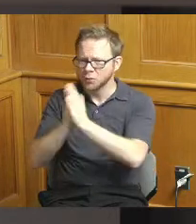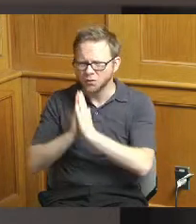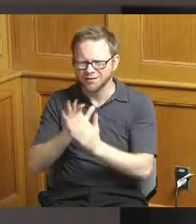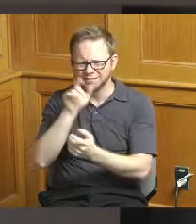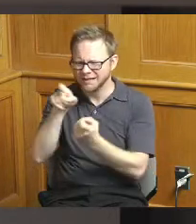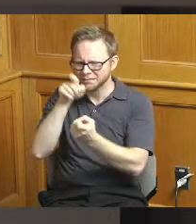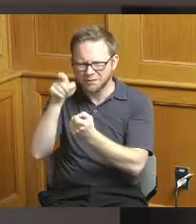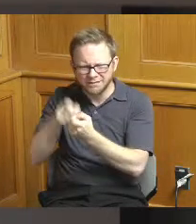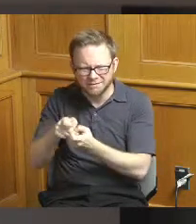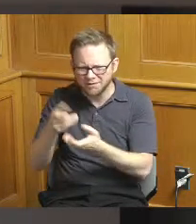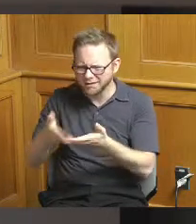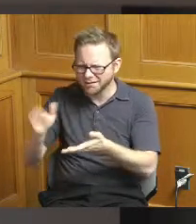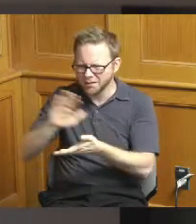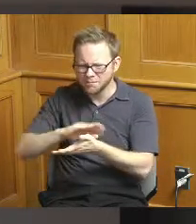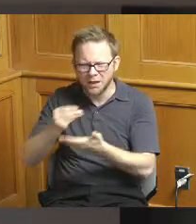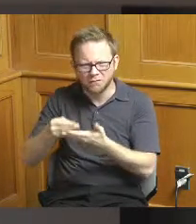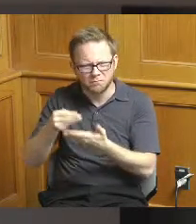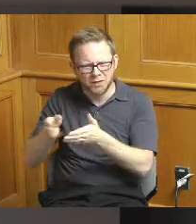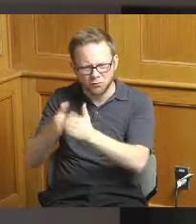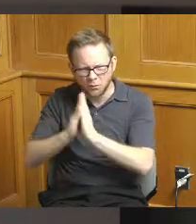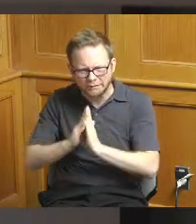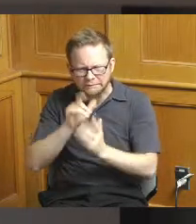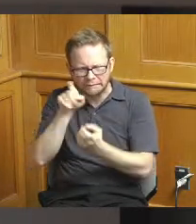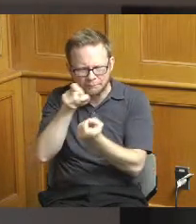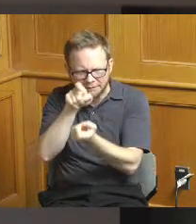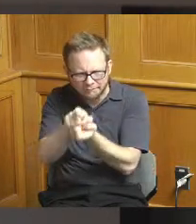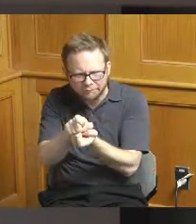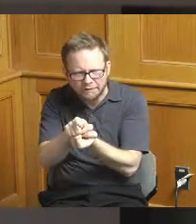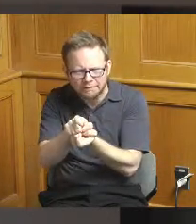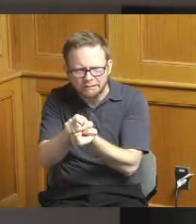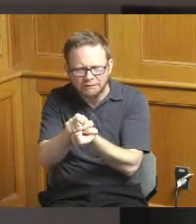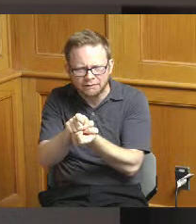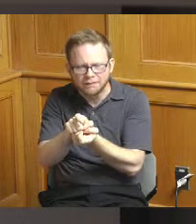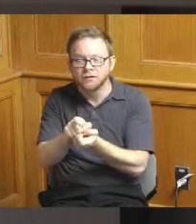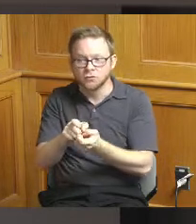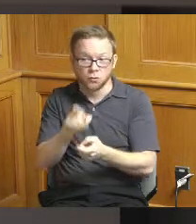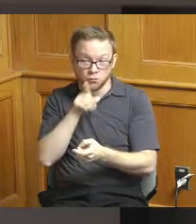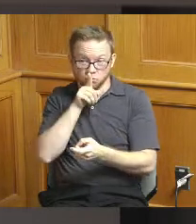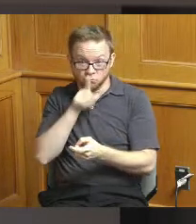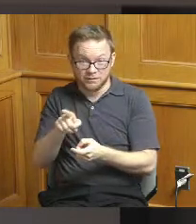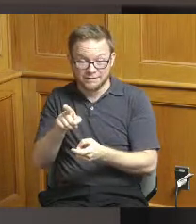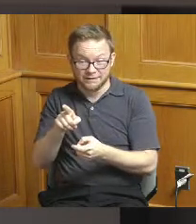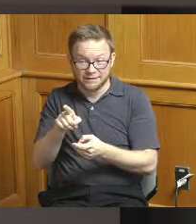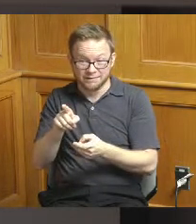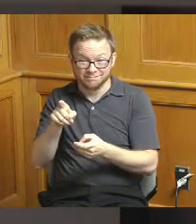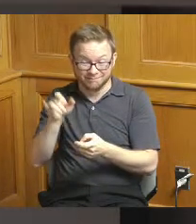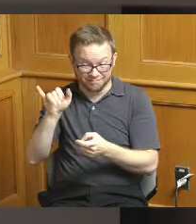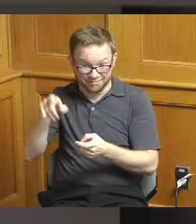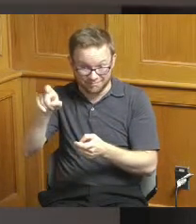or quote attached to them so the needs even larger than that so a good response